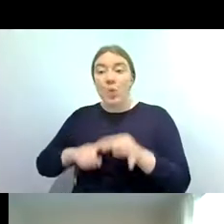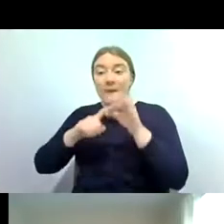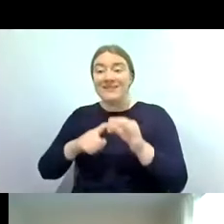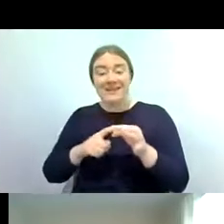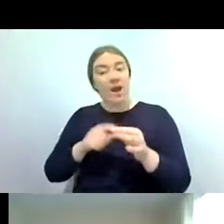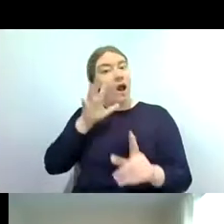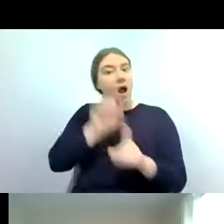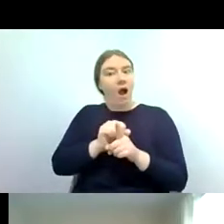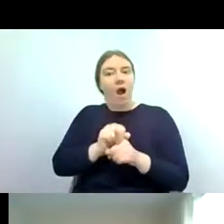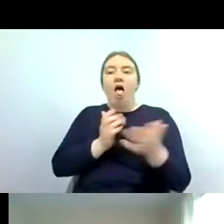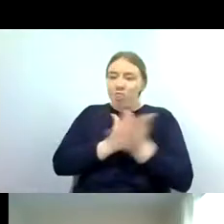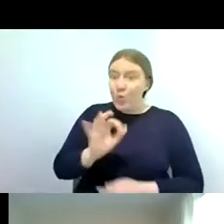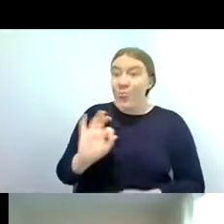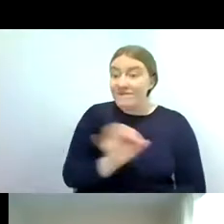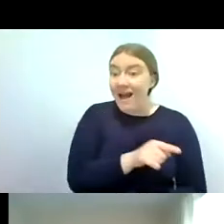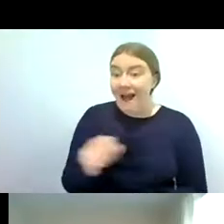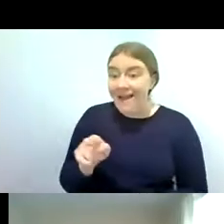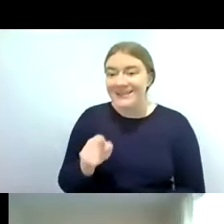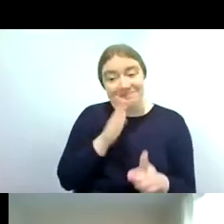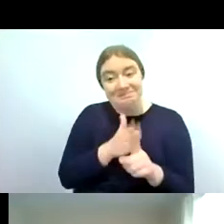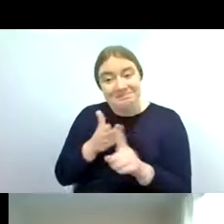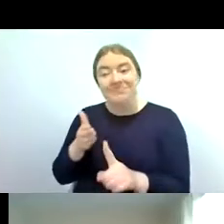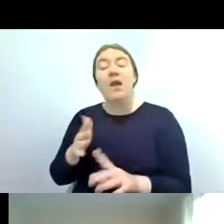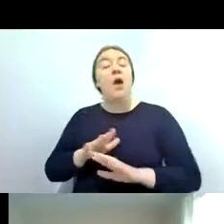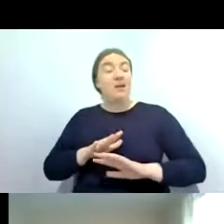and the great thing about this is that if we didn't have volunteers going out